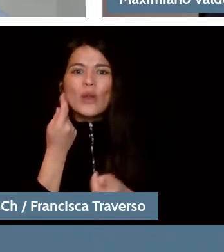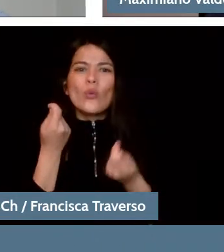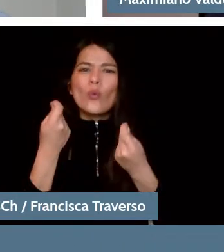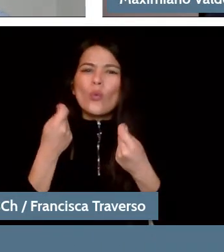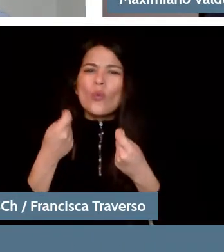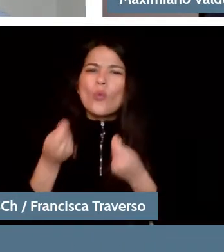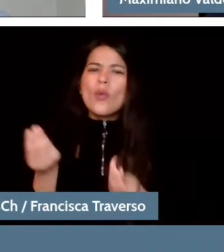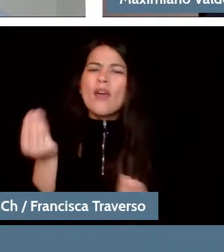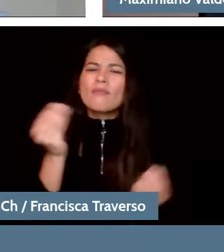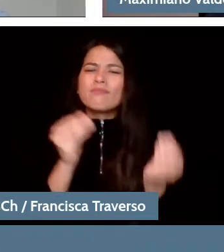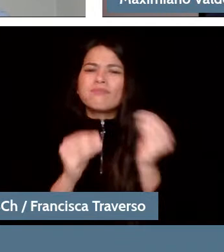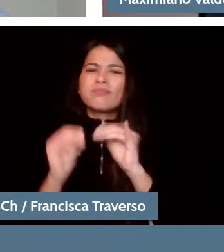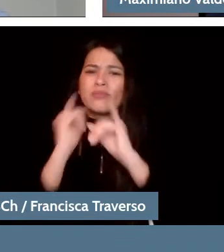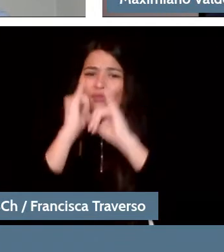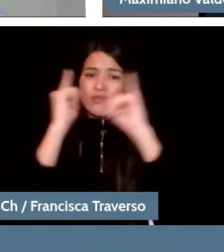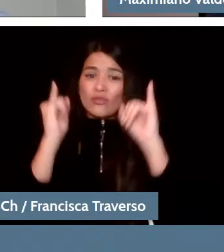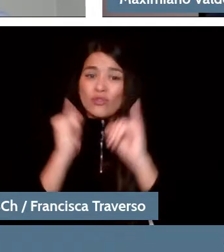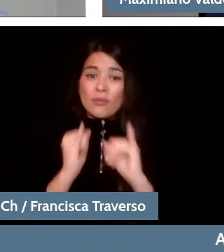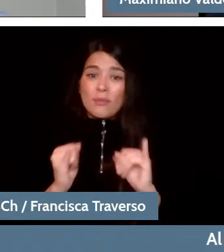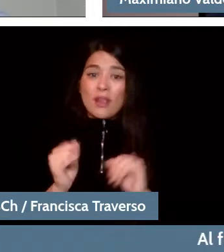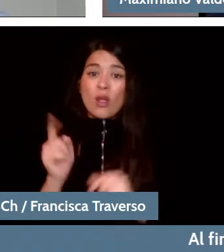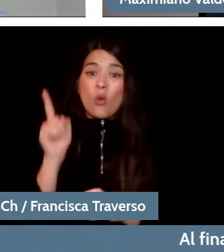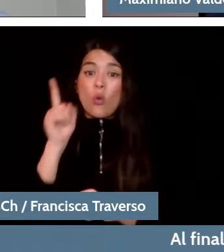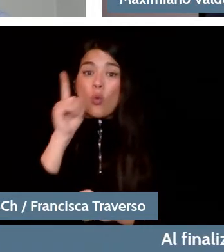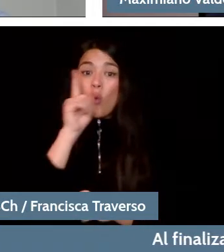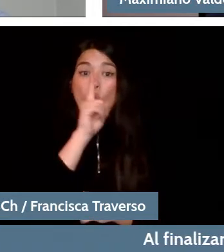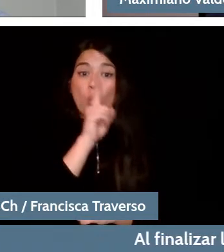The latest movement is related with the transfer of houses in Chiloe.